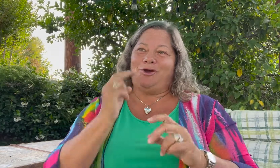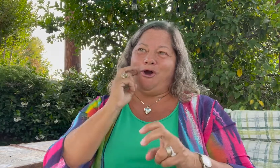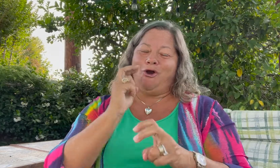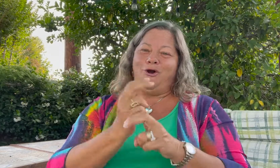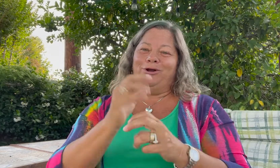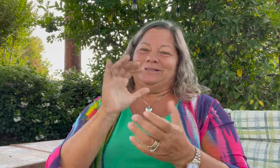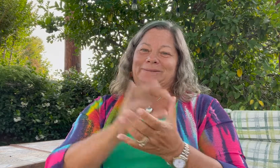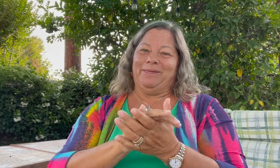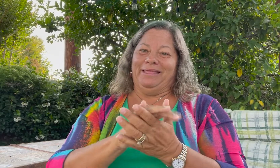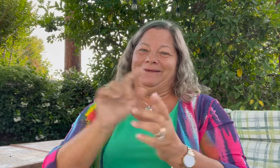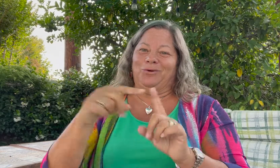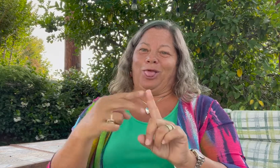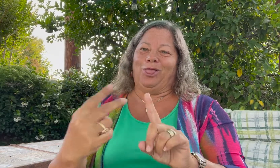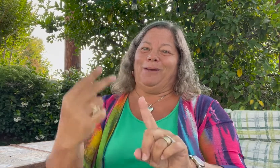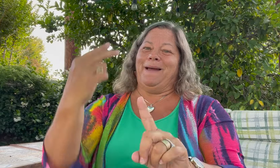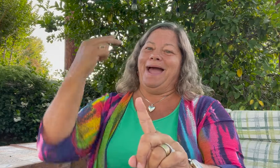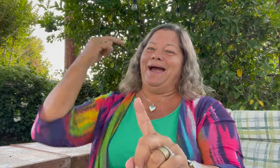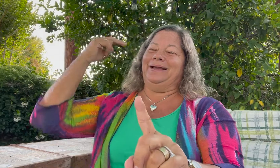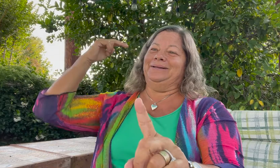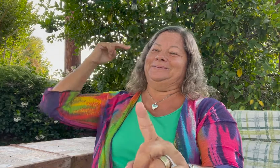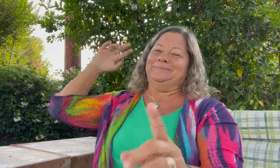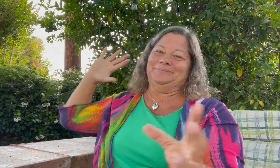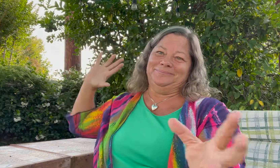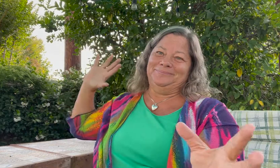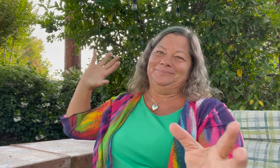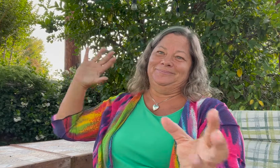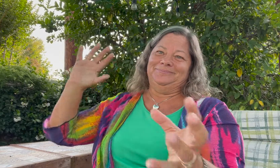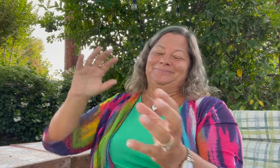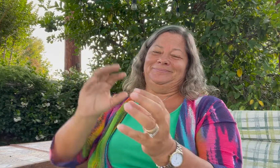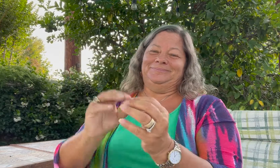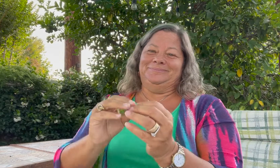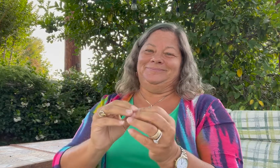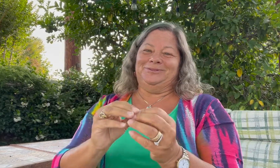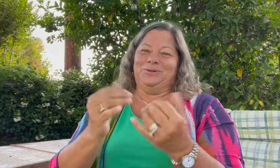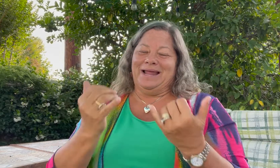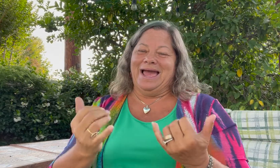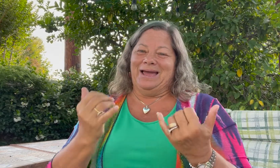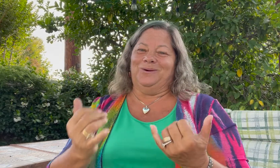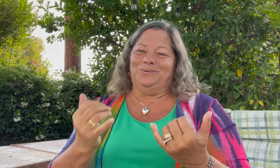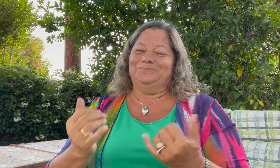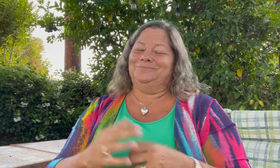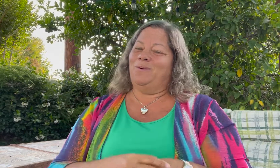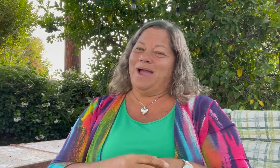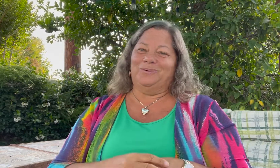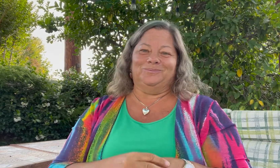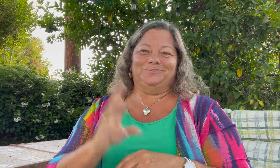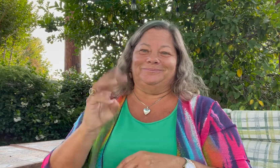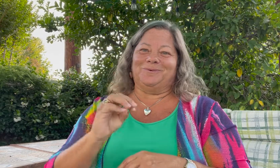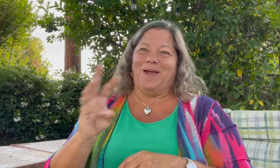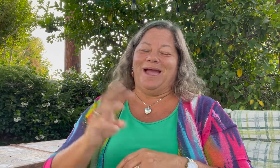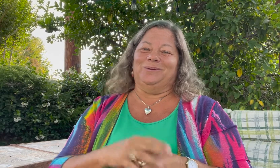It is hard to believe, when you look back at all we have done until today. Wow!